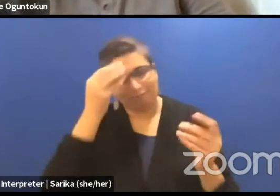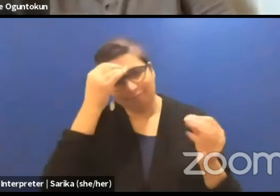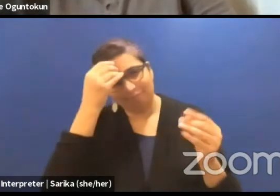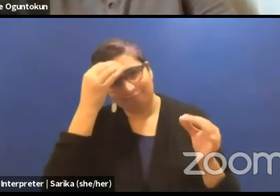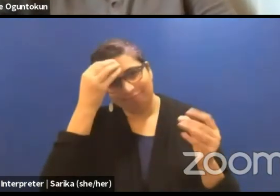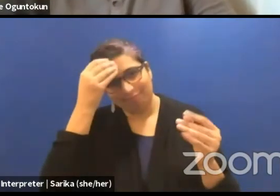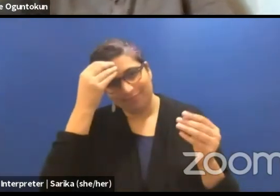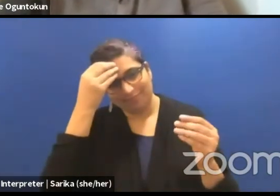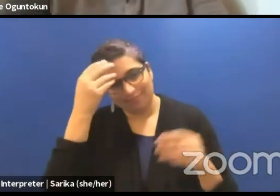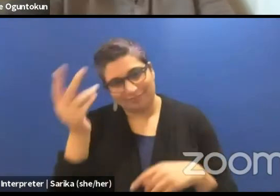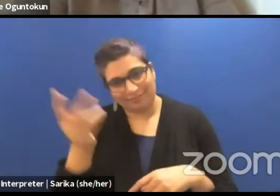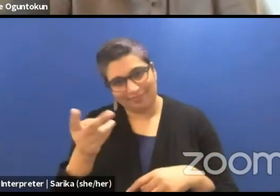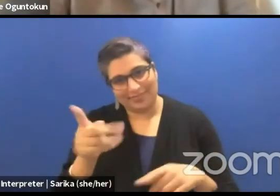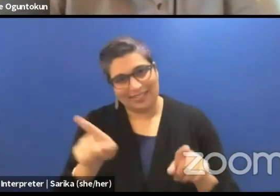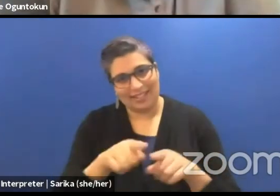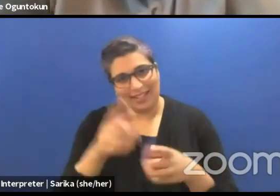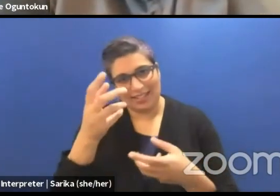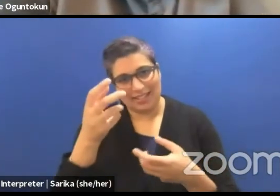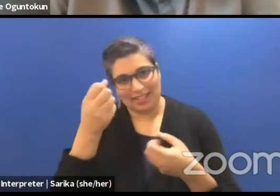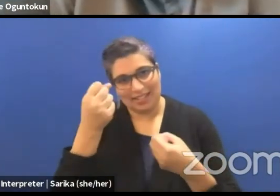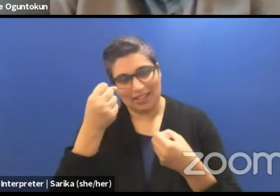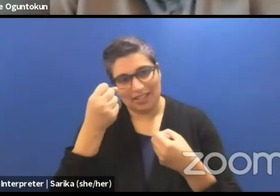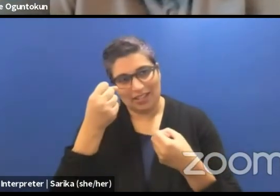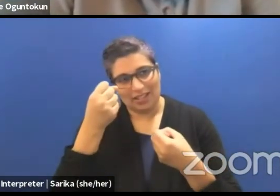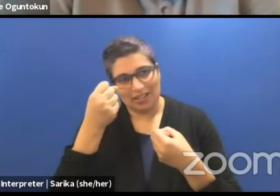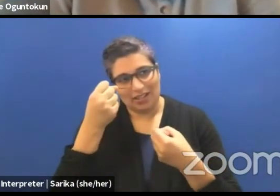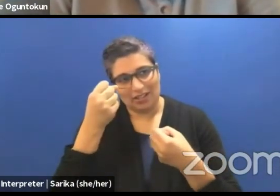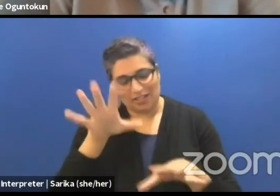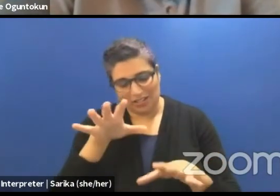the two ways decolonizing dramaturgy or starting from where.